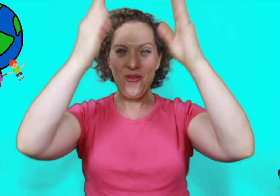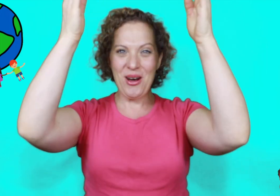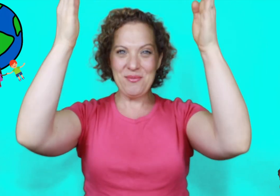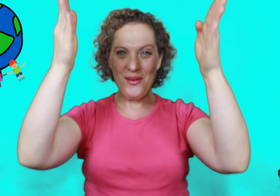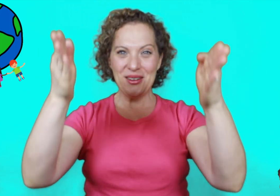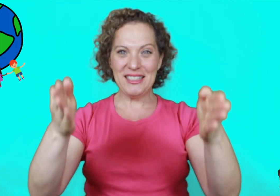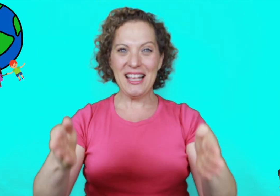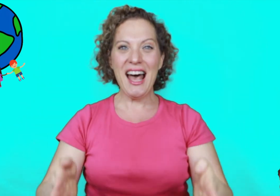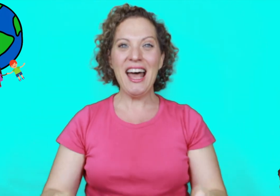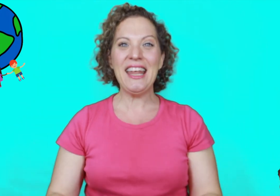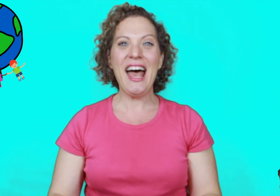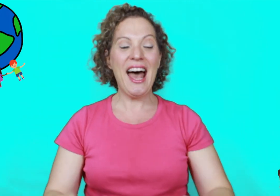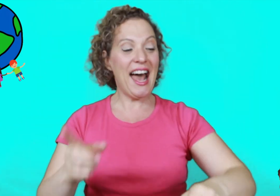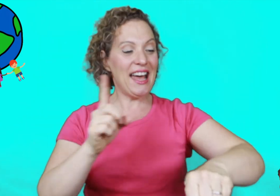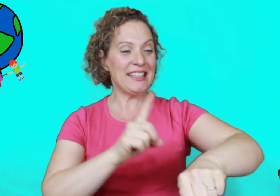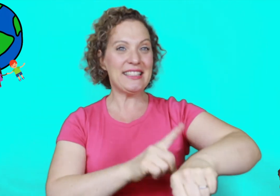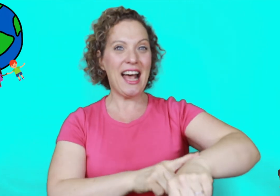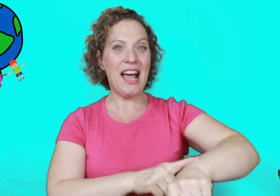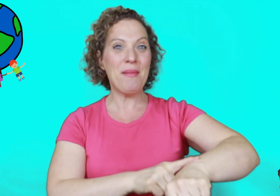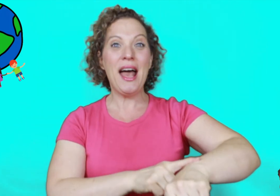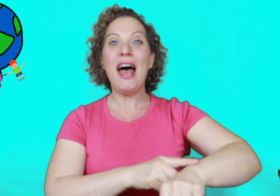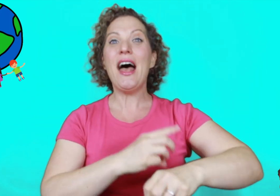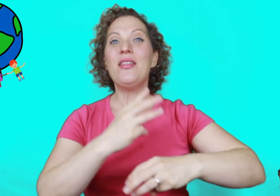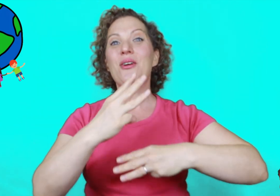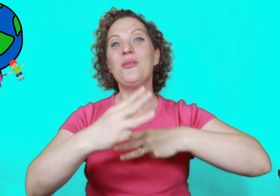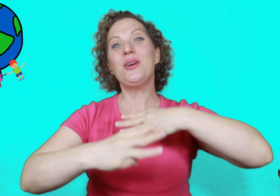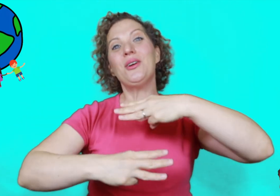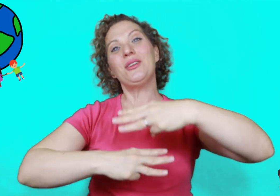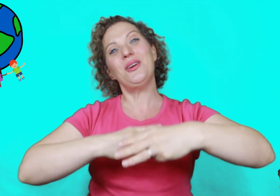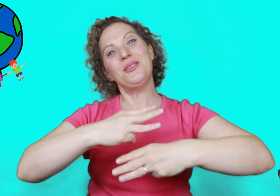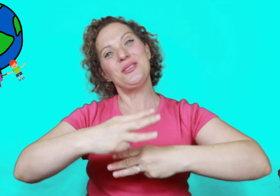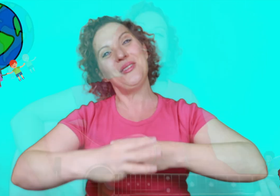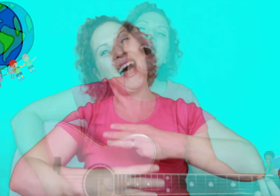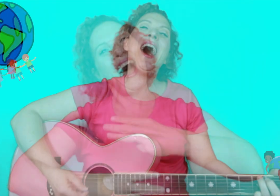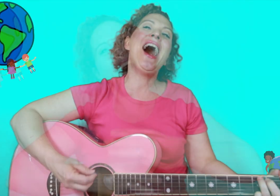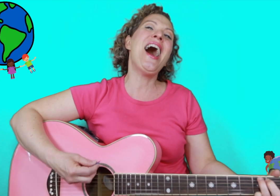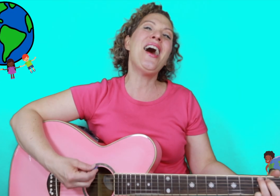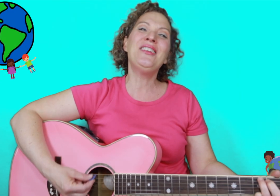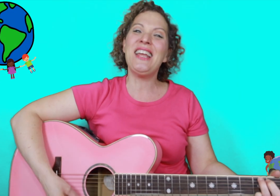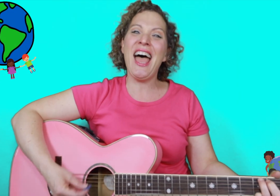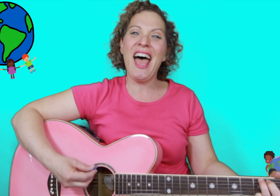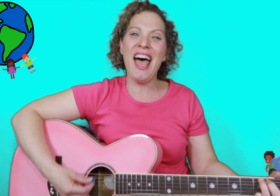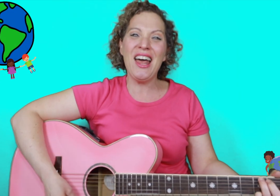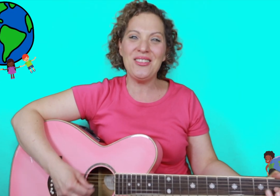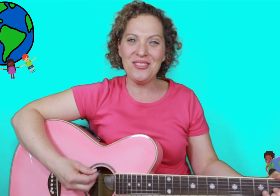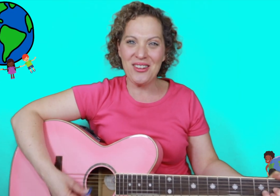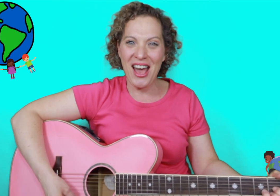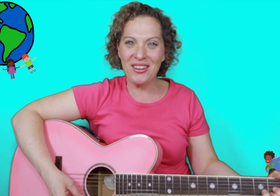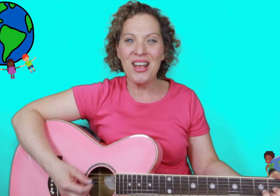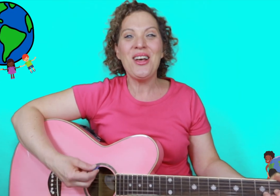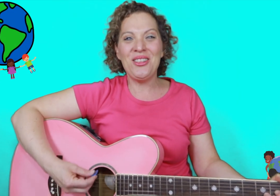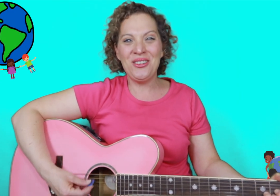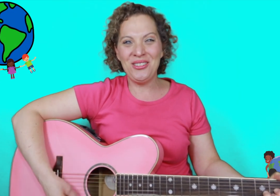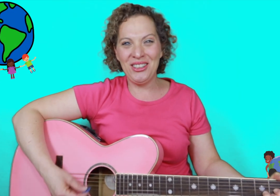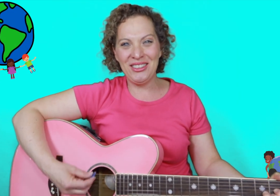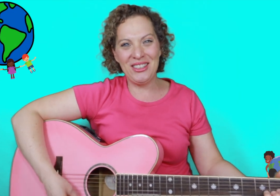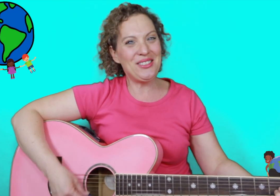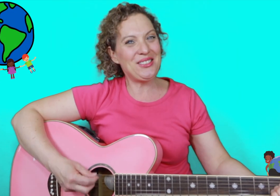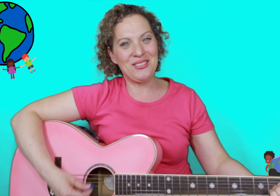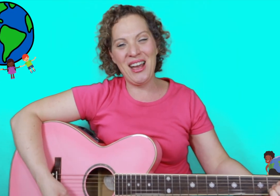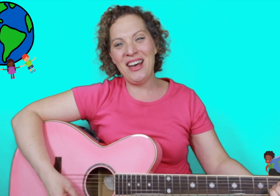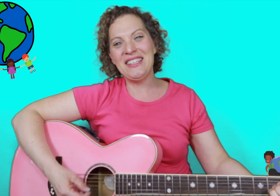one person at a time and the world goes round and round the world goes round